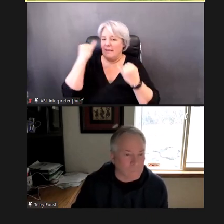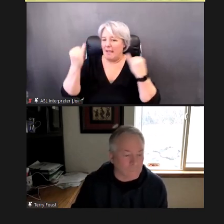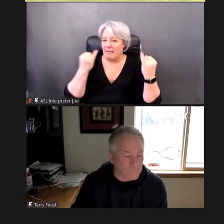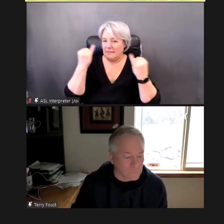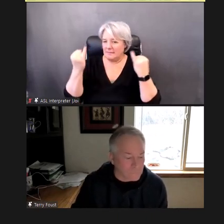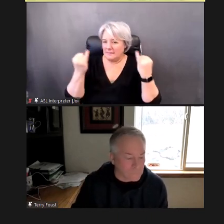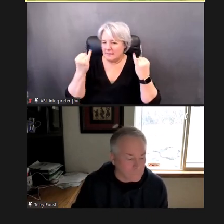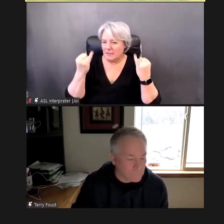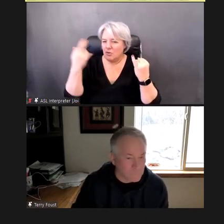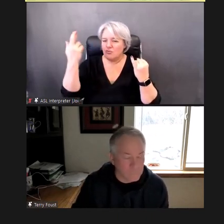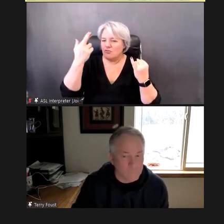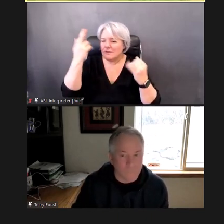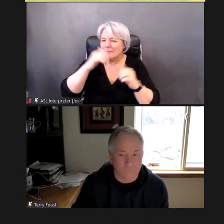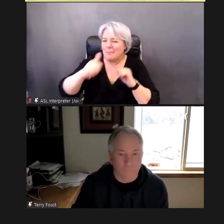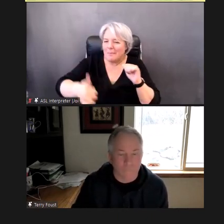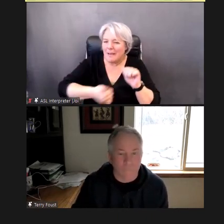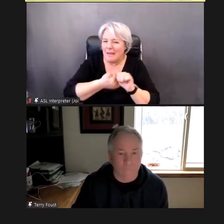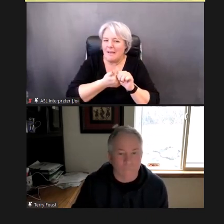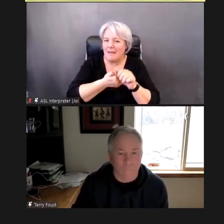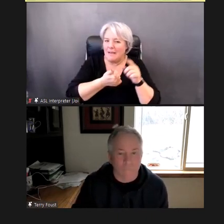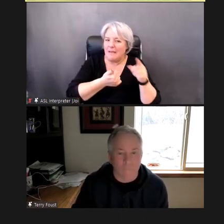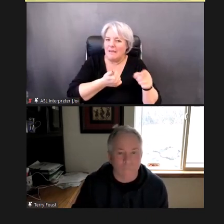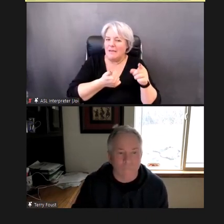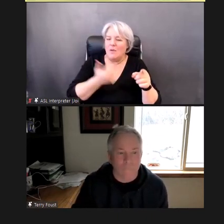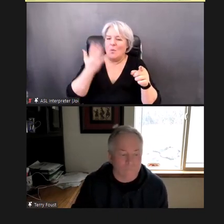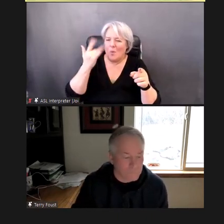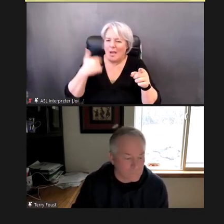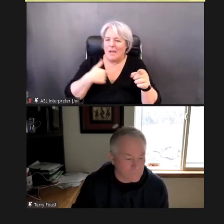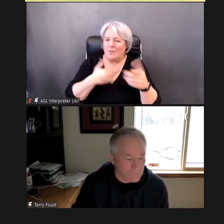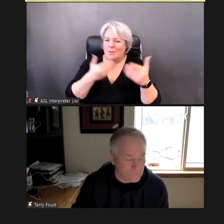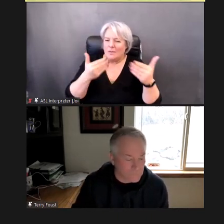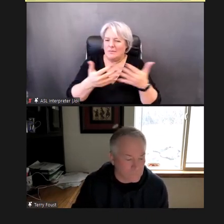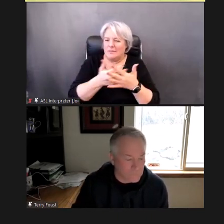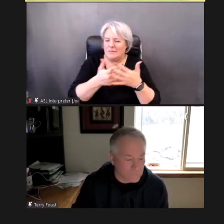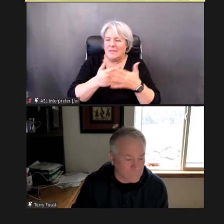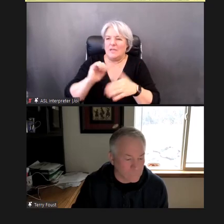way of being able to set the context for your own screenings.